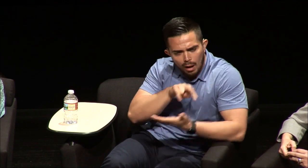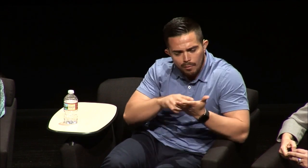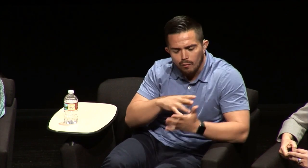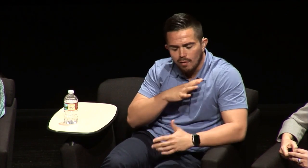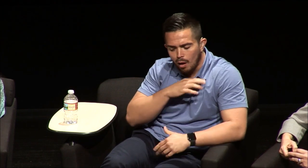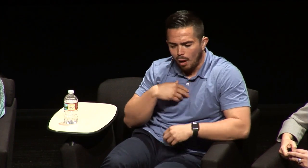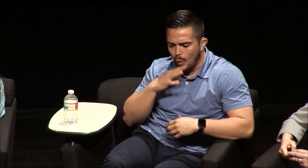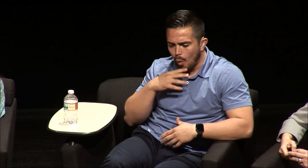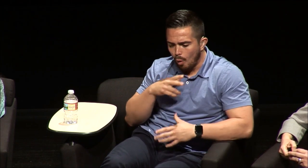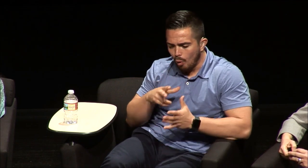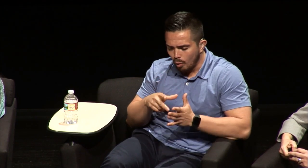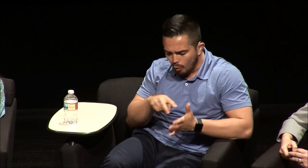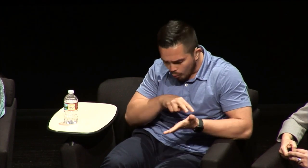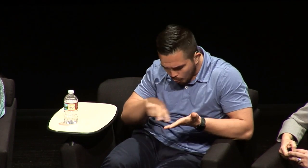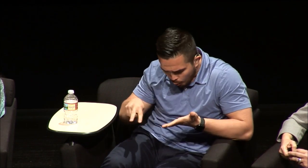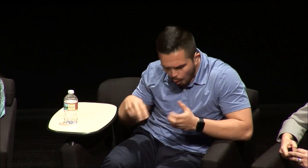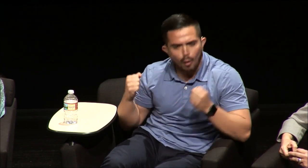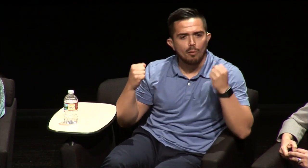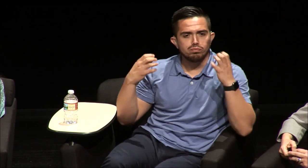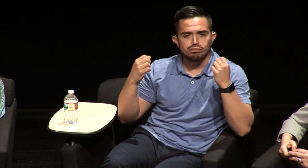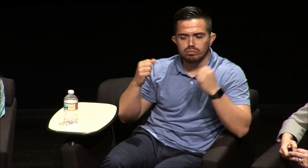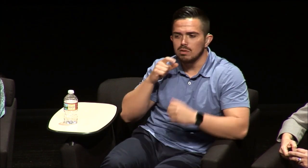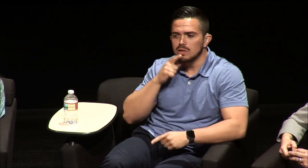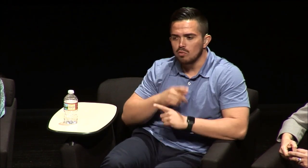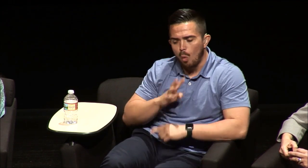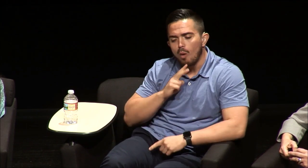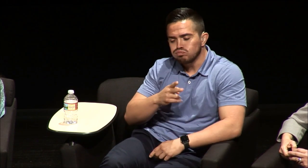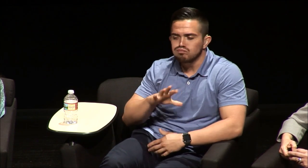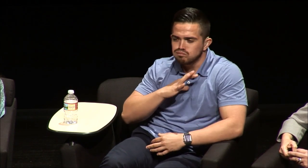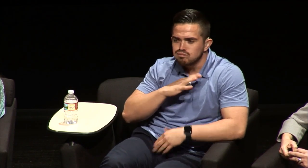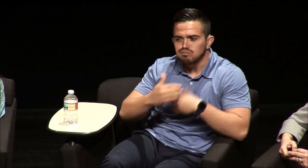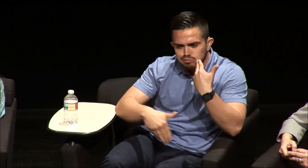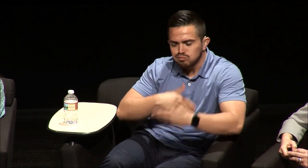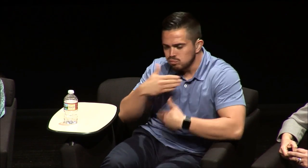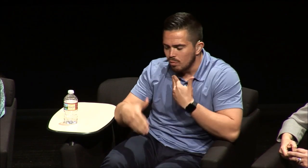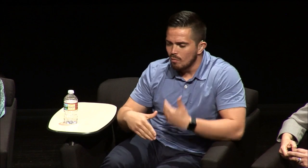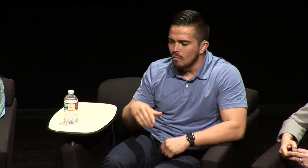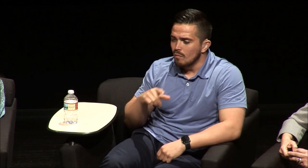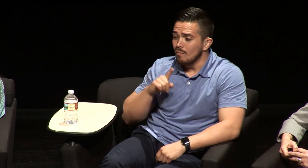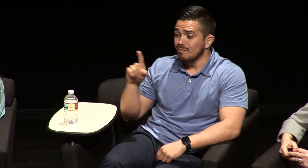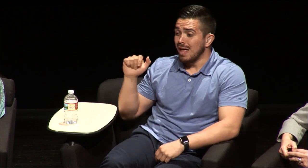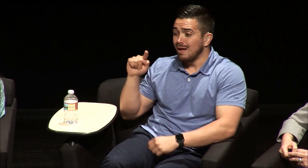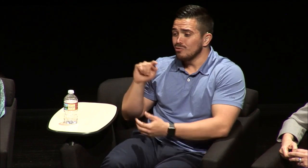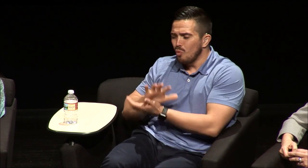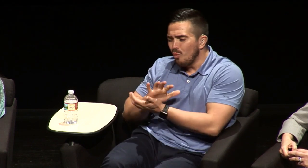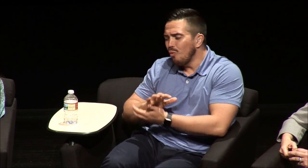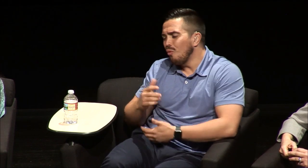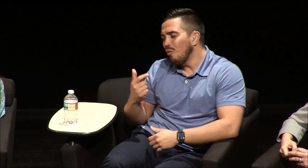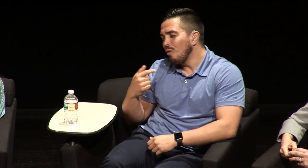and I was like okay that's what that means and then I'd look at the words and I'd signed back to my sister in SEE and so we kind of fed each other back and forth.